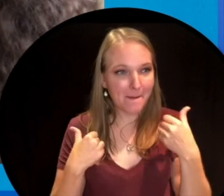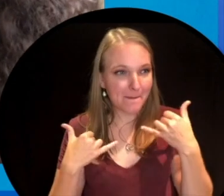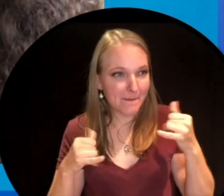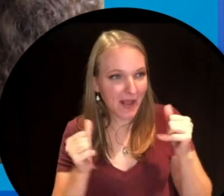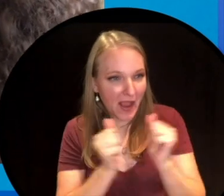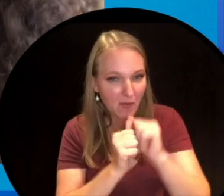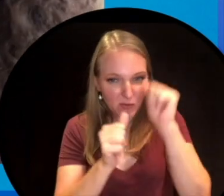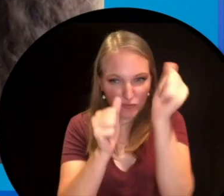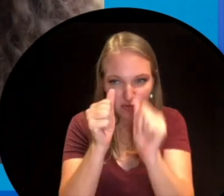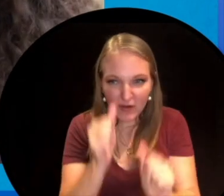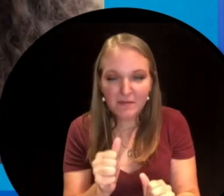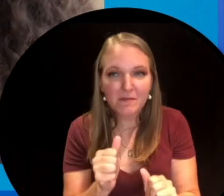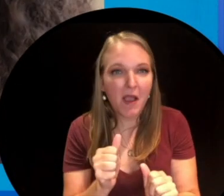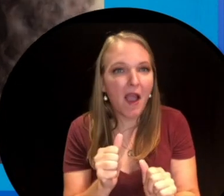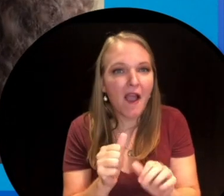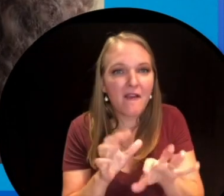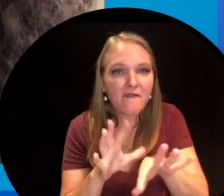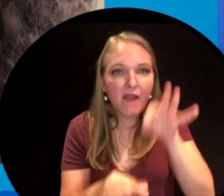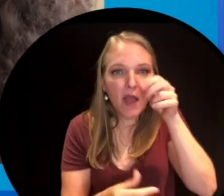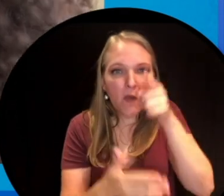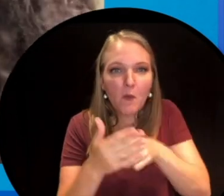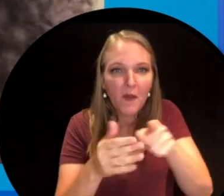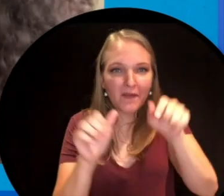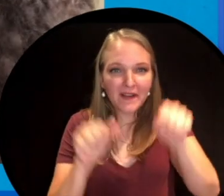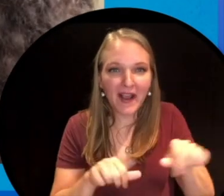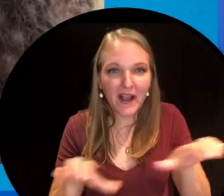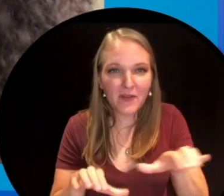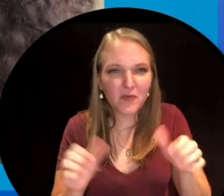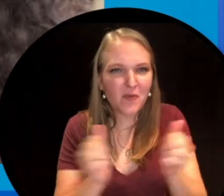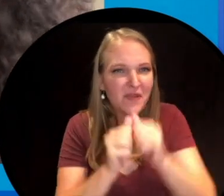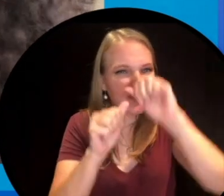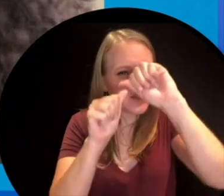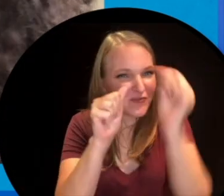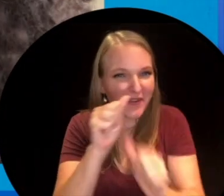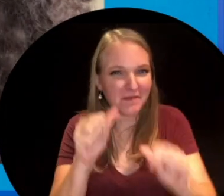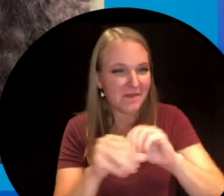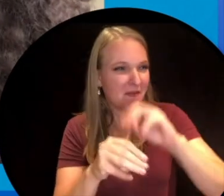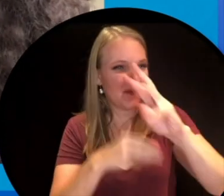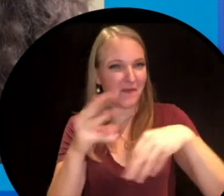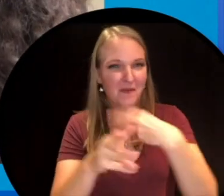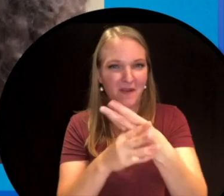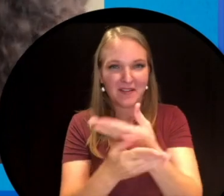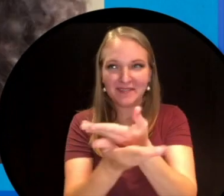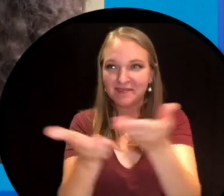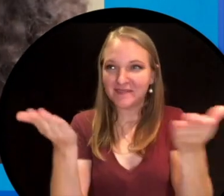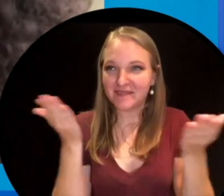with them and see what you can do with all of the incredible shapes in the world around us?